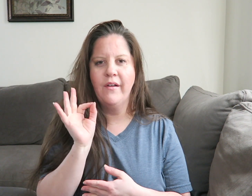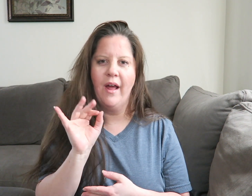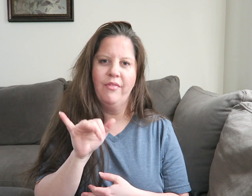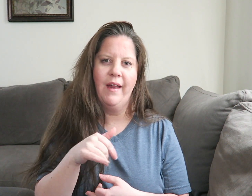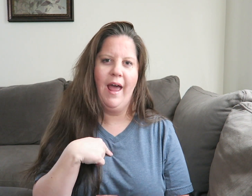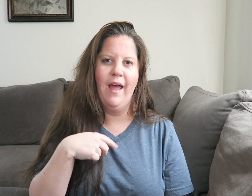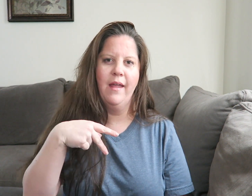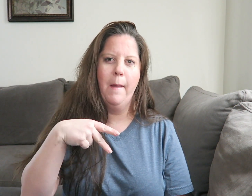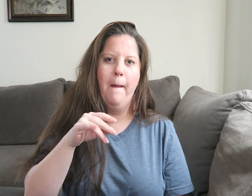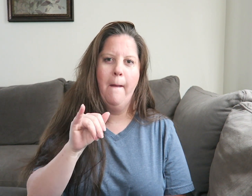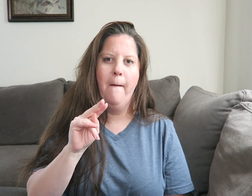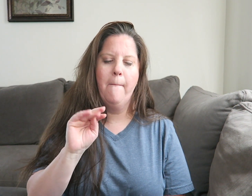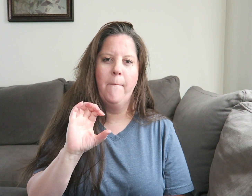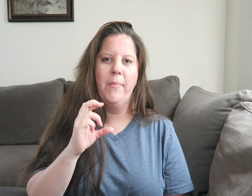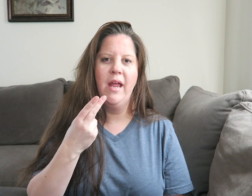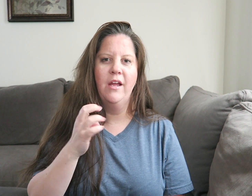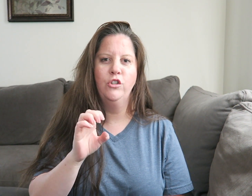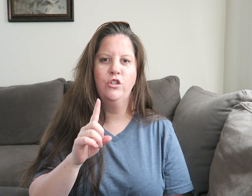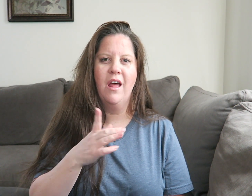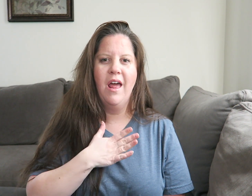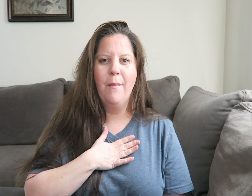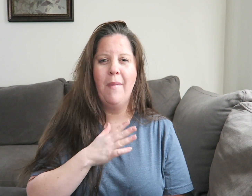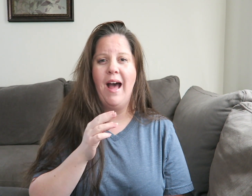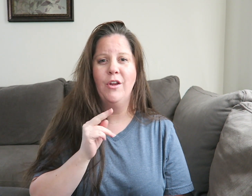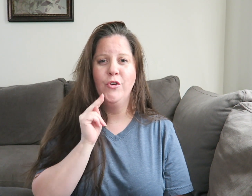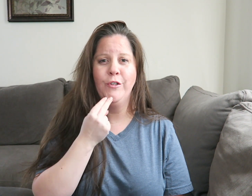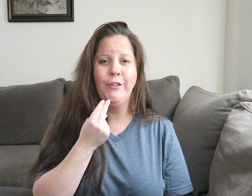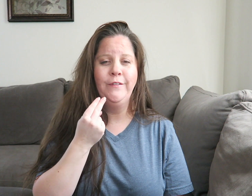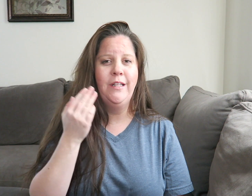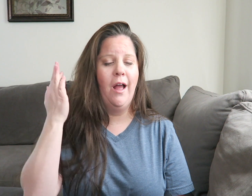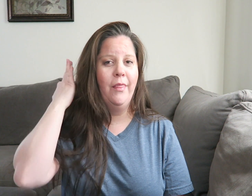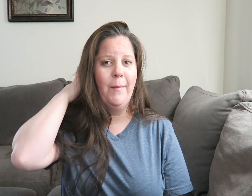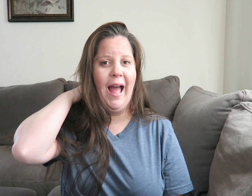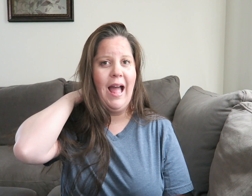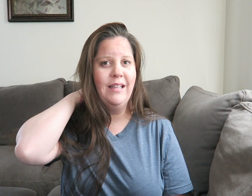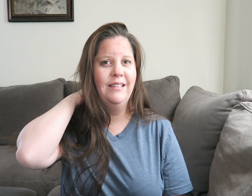I found out that I pinched my nerves on the back.